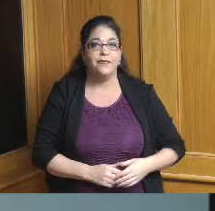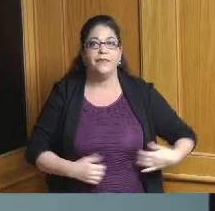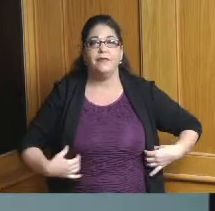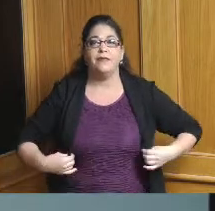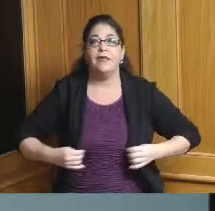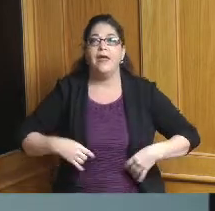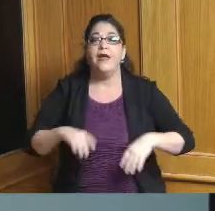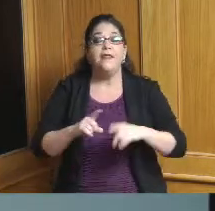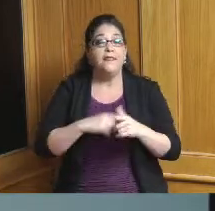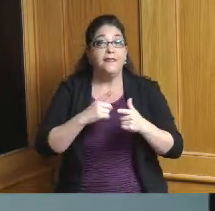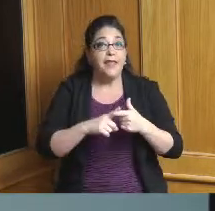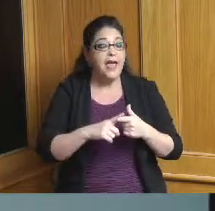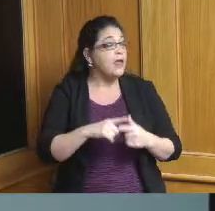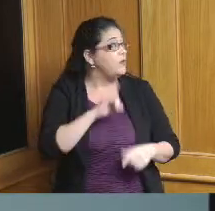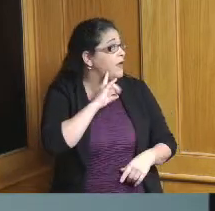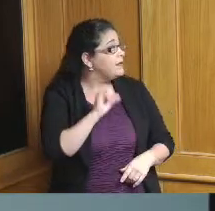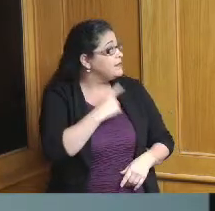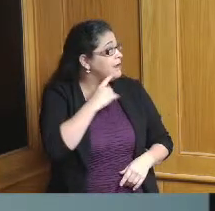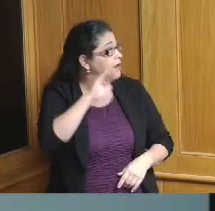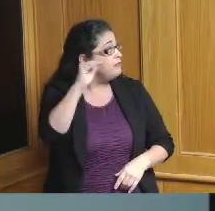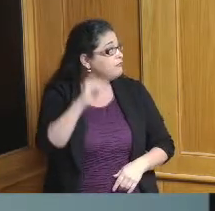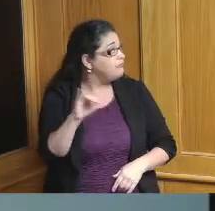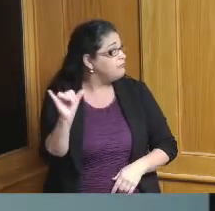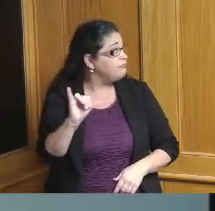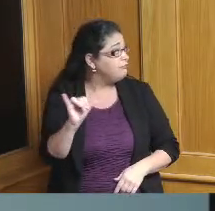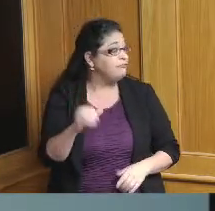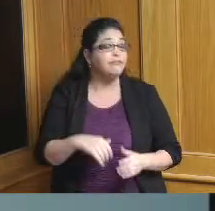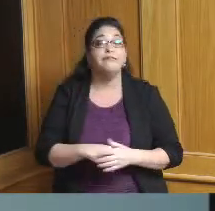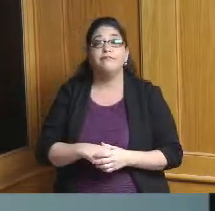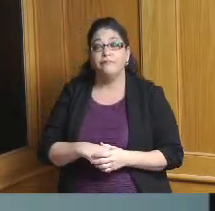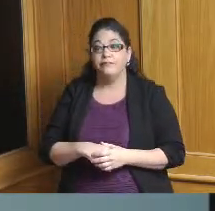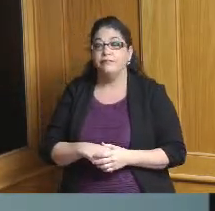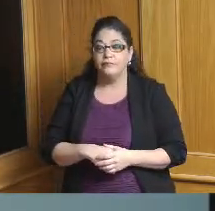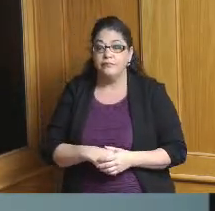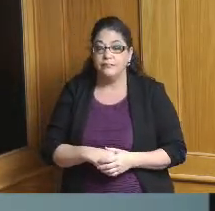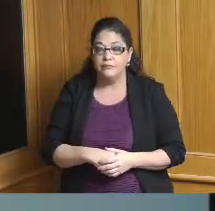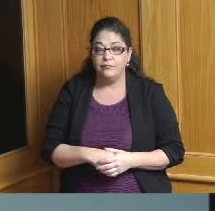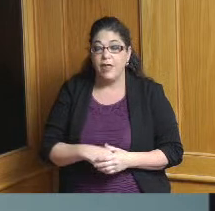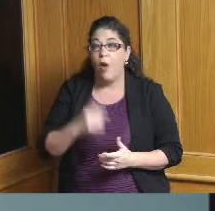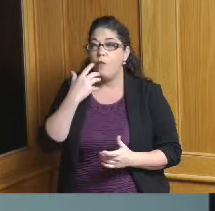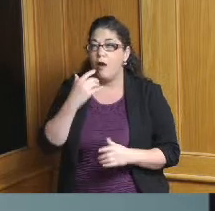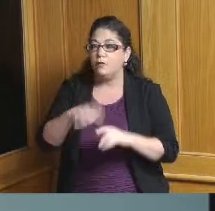report they're appropriate here were talking about and I really want to spend a minute on this